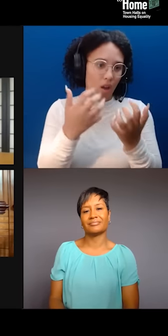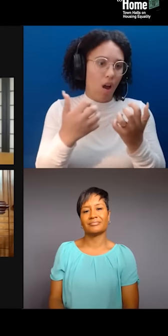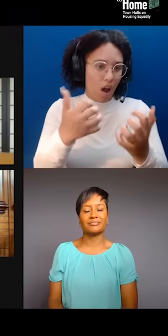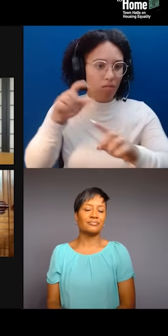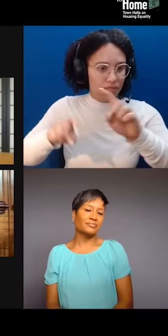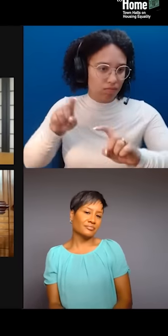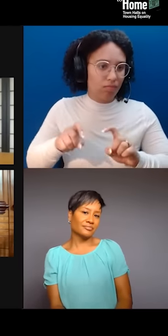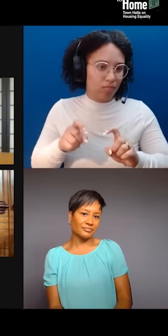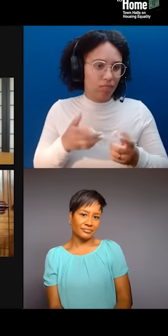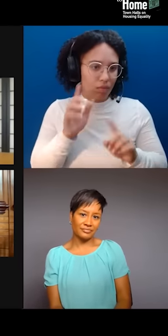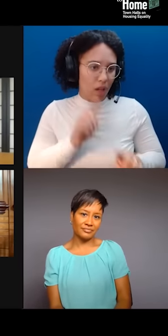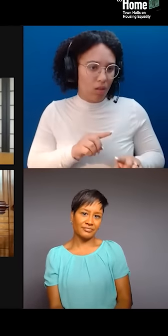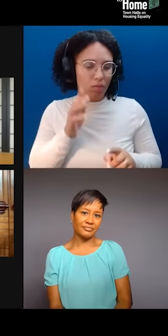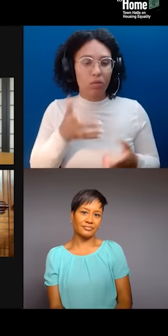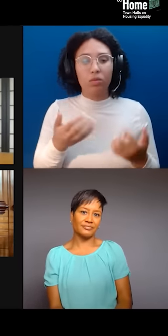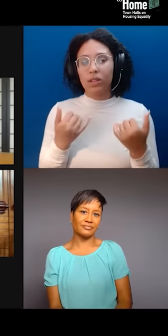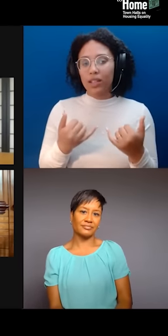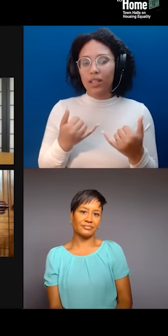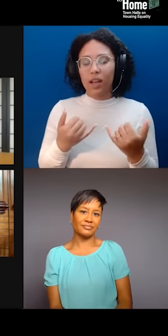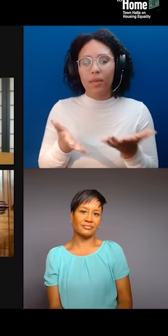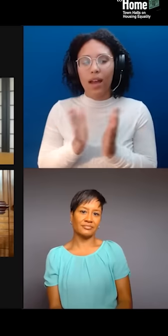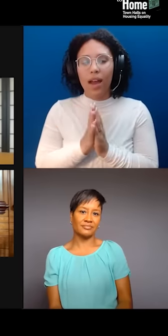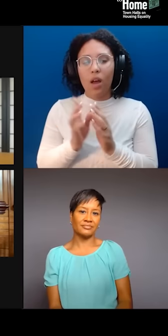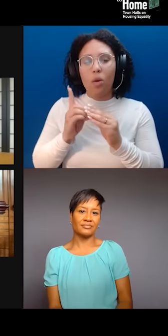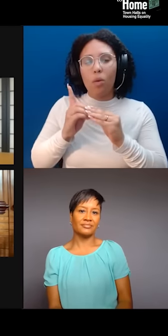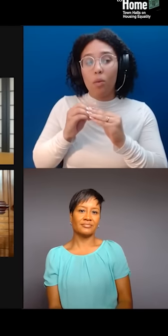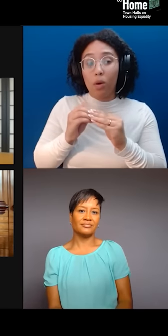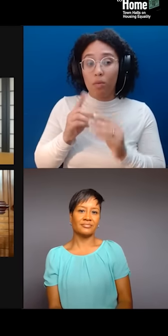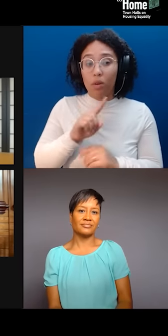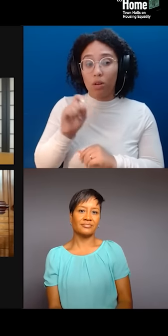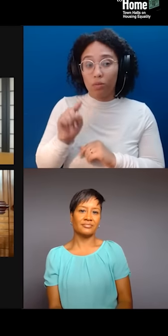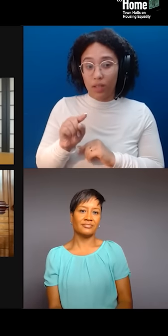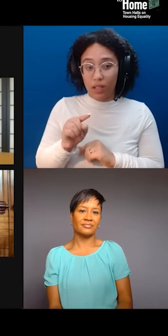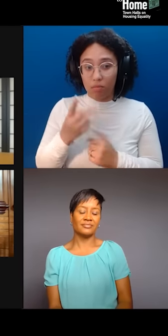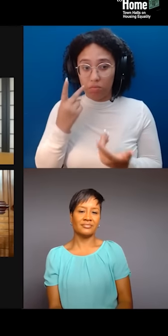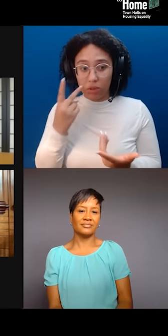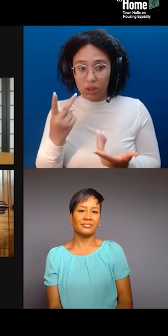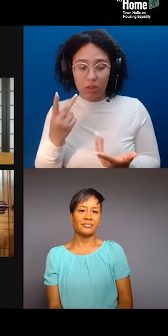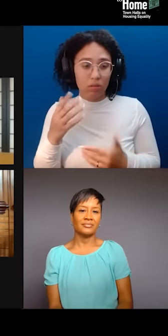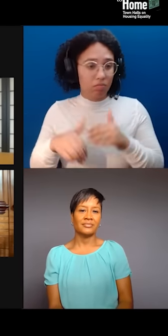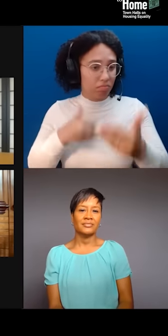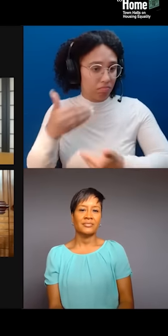I'm gonna ask one more question, I think, and see where that takes us. Betty, there's a statement